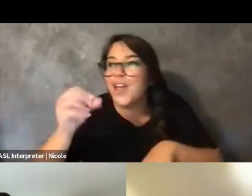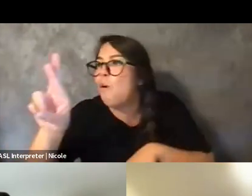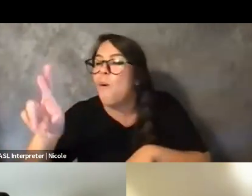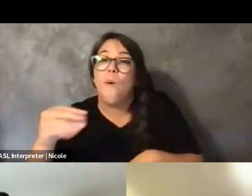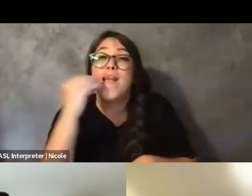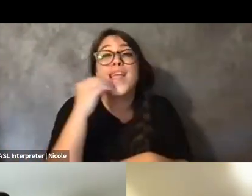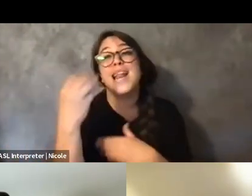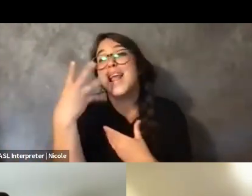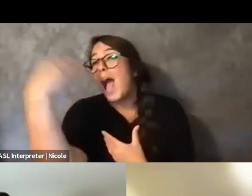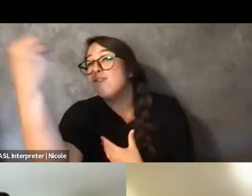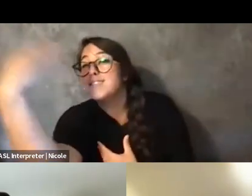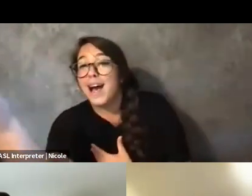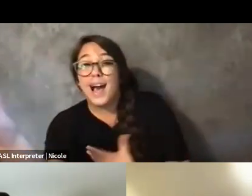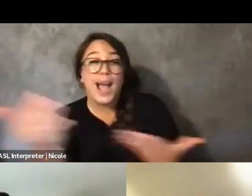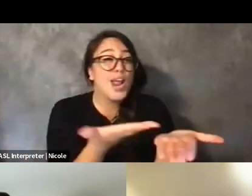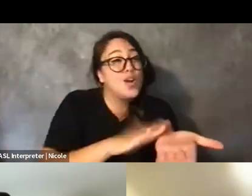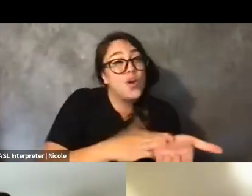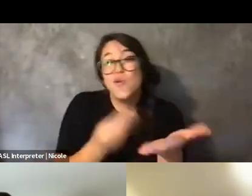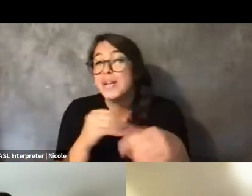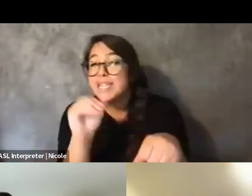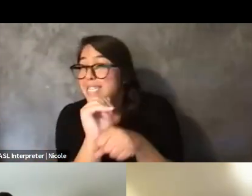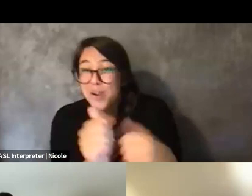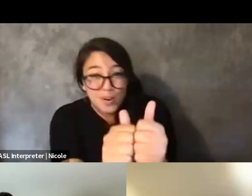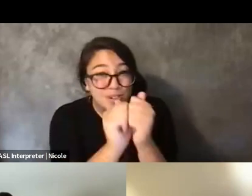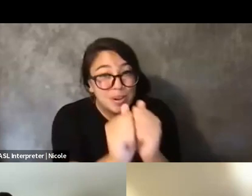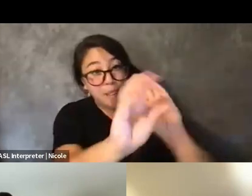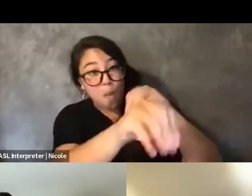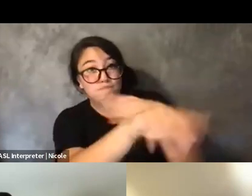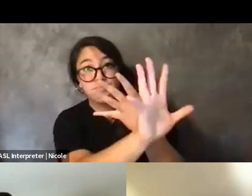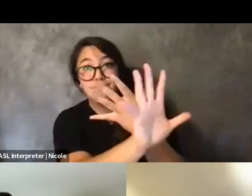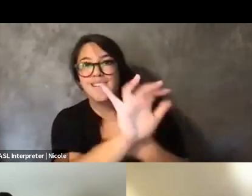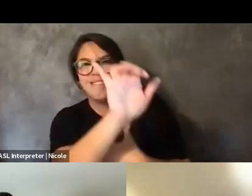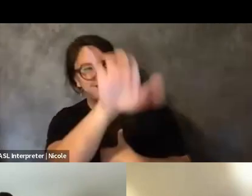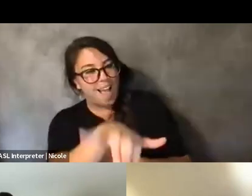I think those things have created community where I felt like I didn't have any